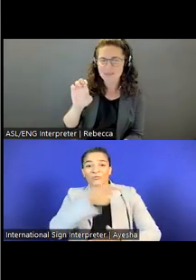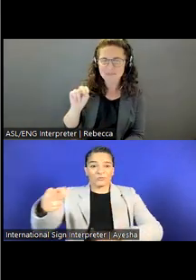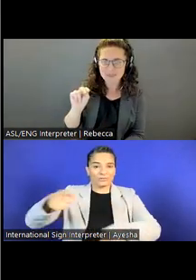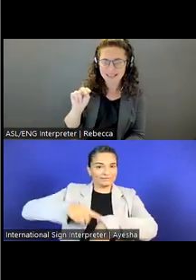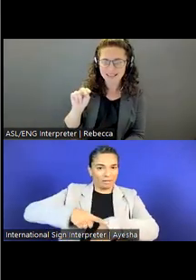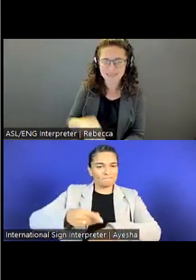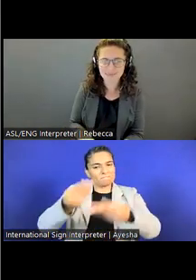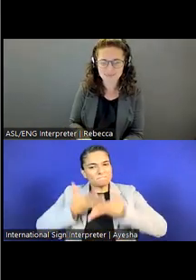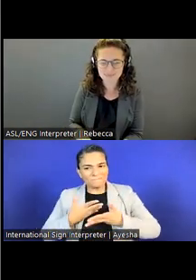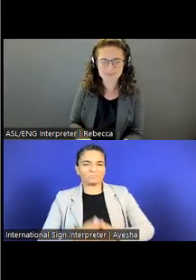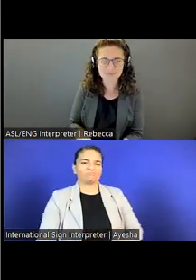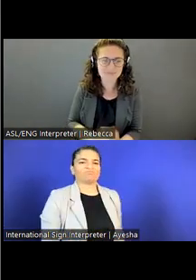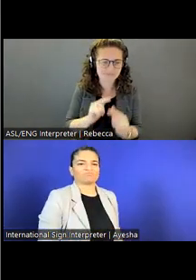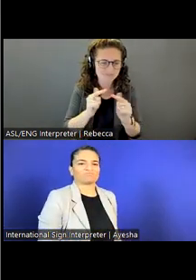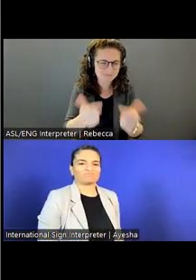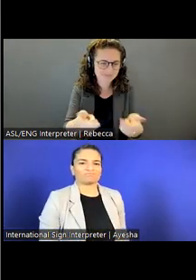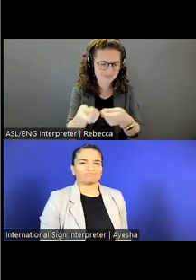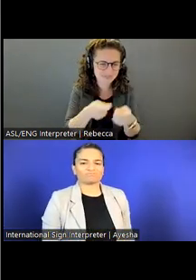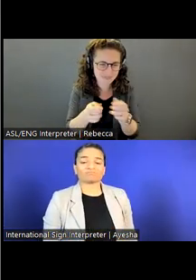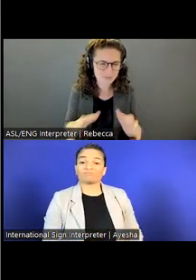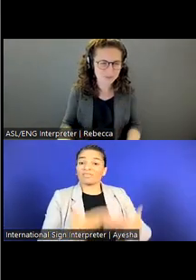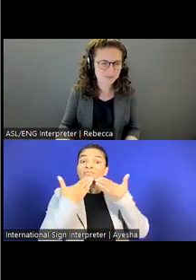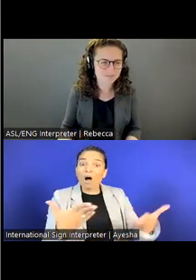This is really fantastic information and really appreciate the variety.